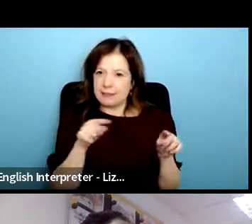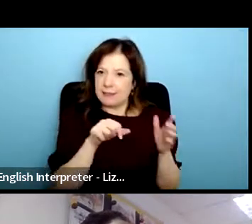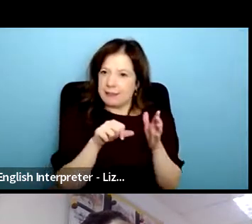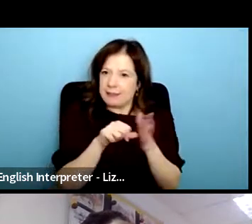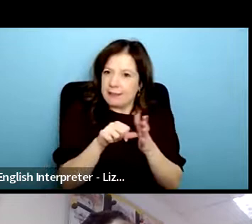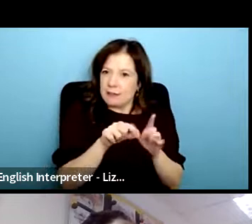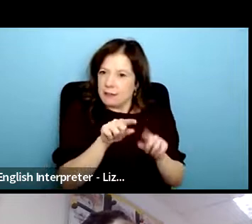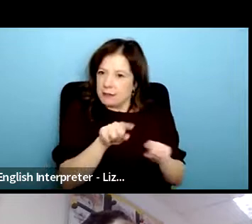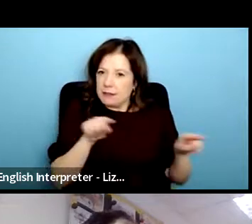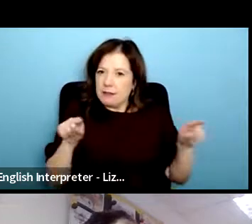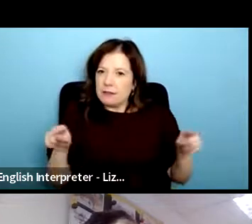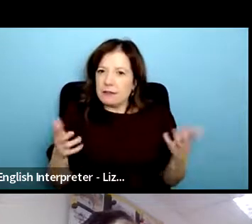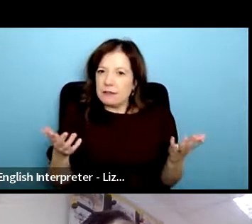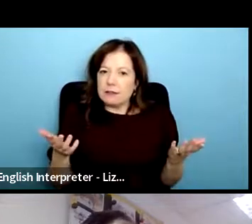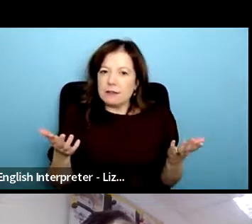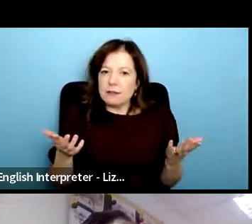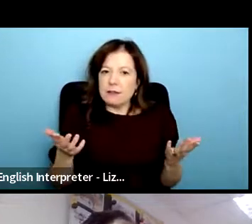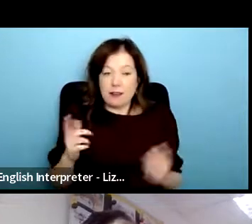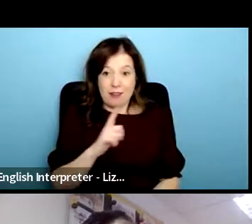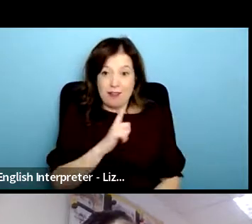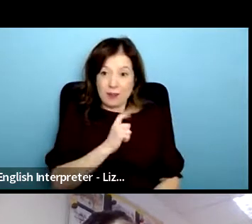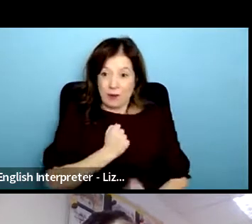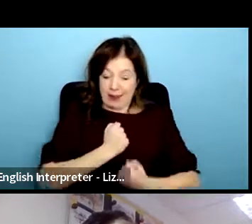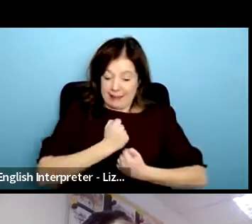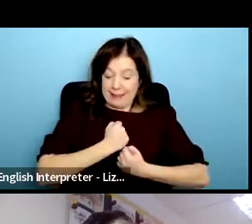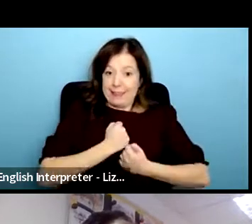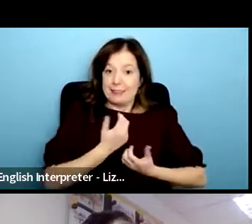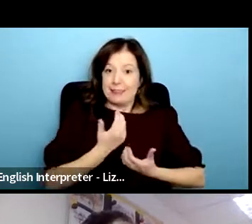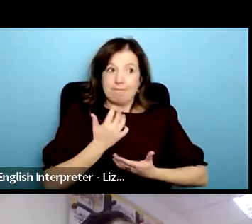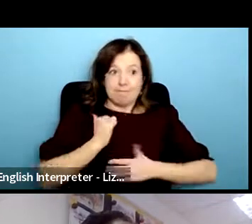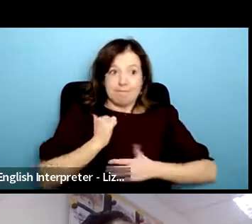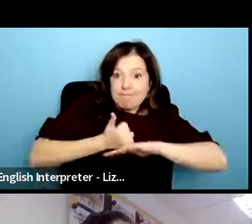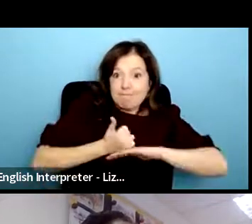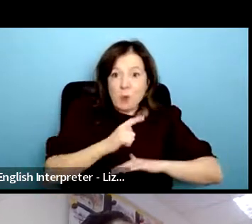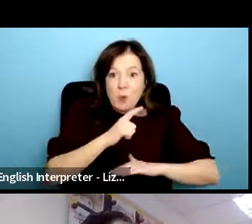and so it's been very difficult to find those and that's why we set up as a group because it